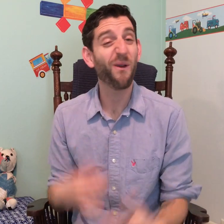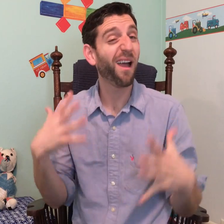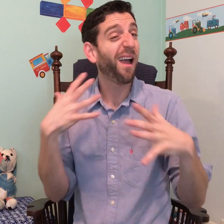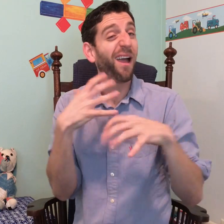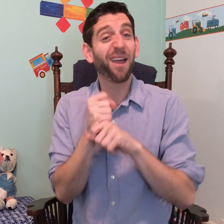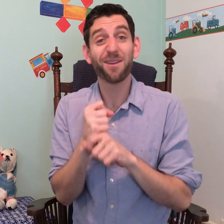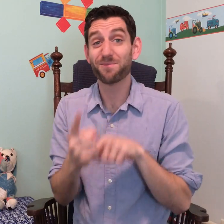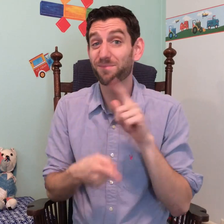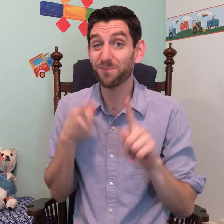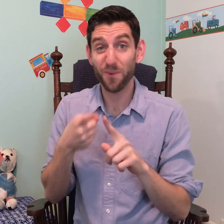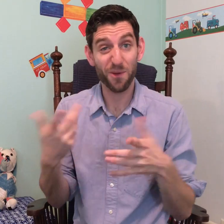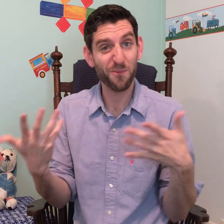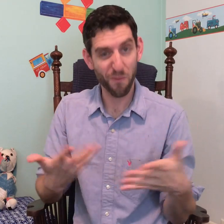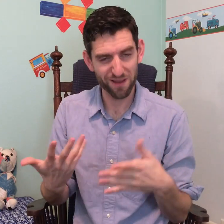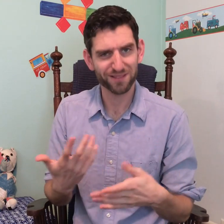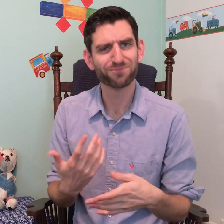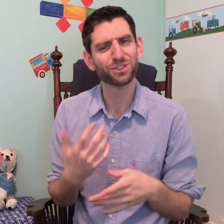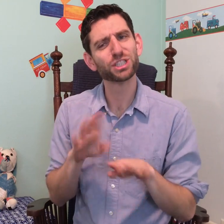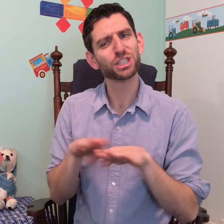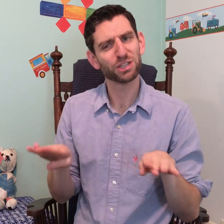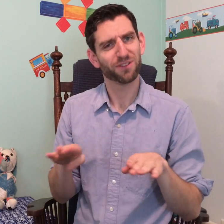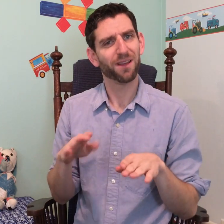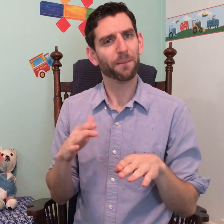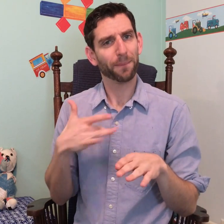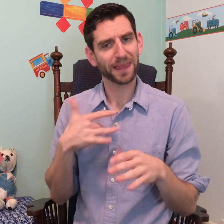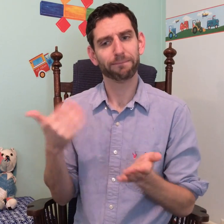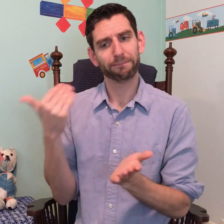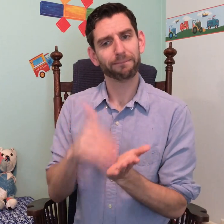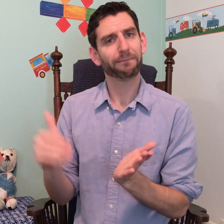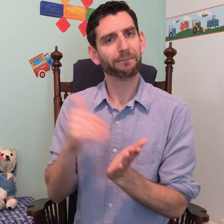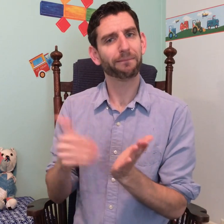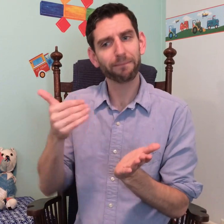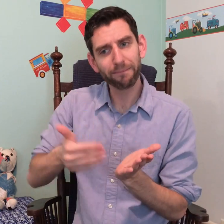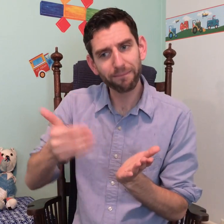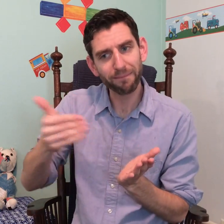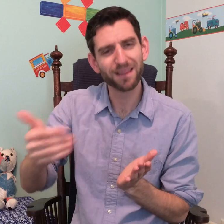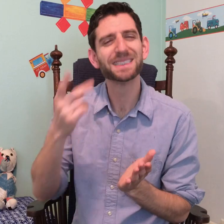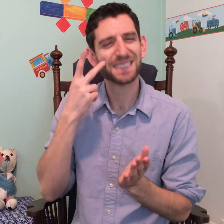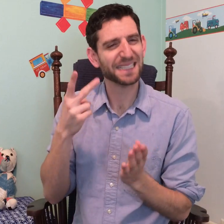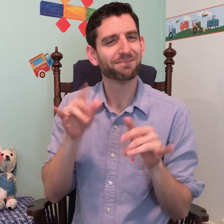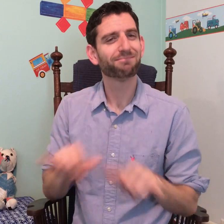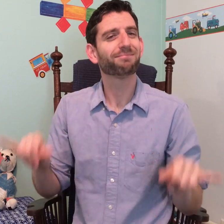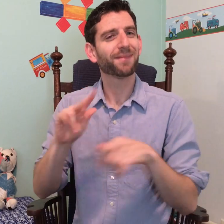The point here is, children often make systematic, predictable errors